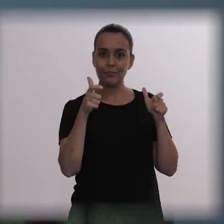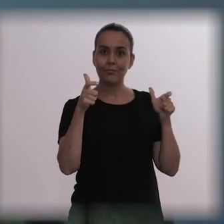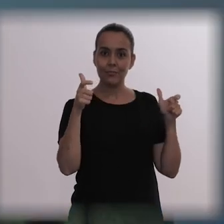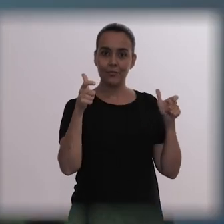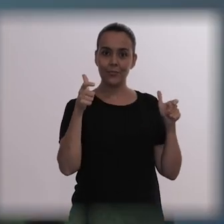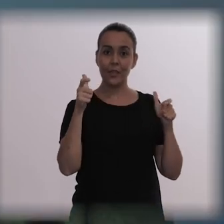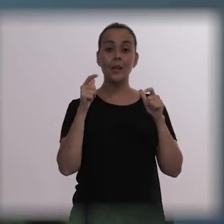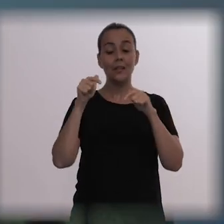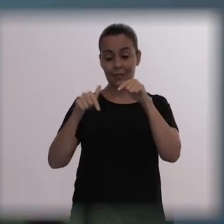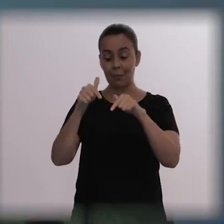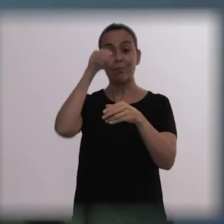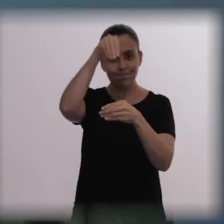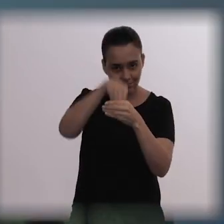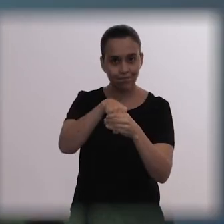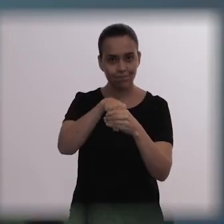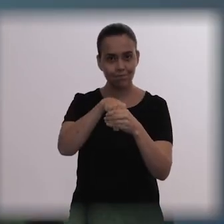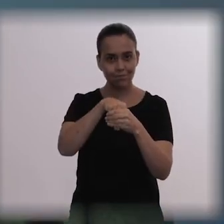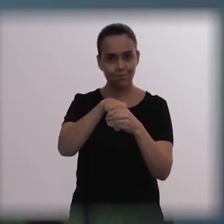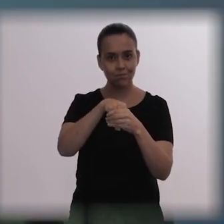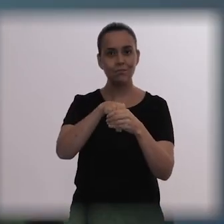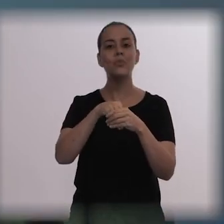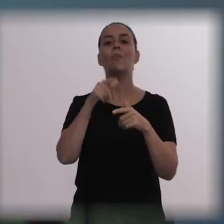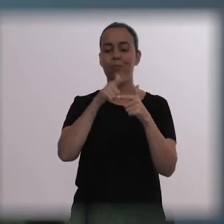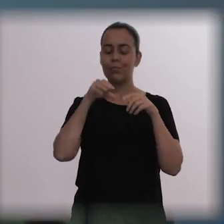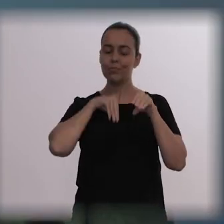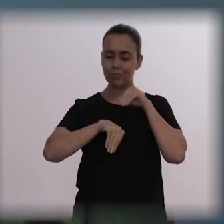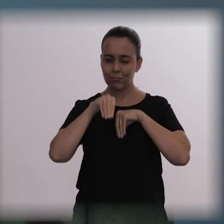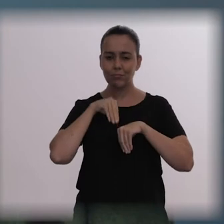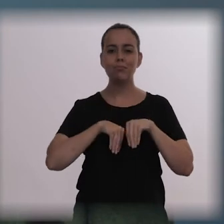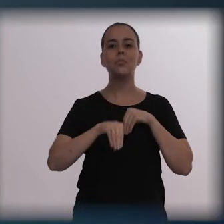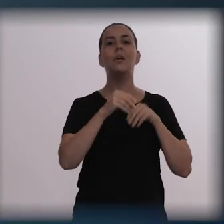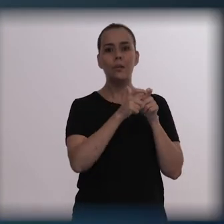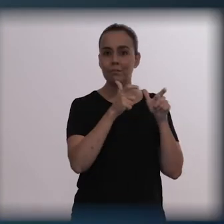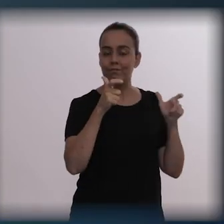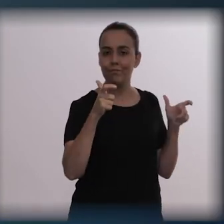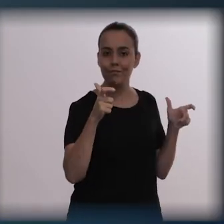Public spending on health, with mental disorders